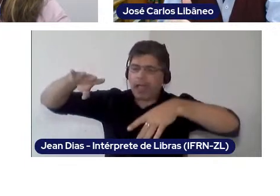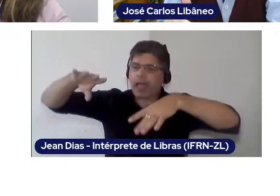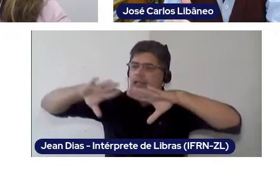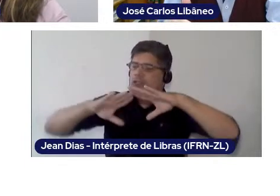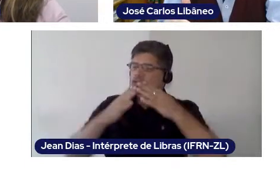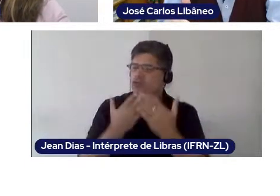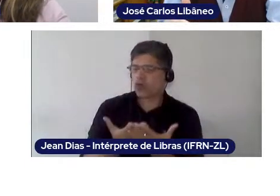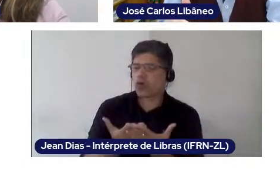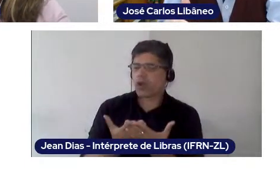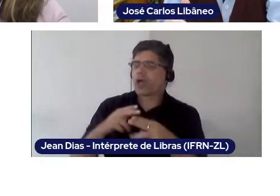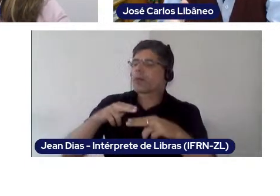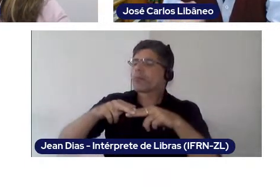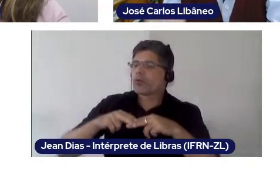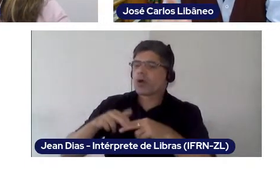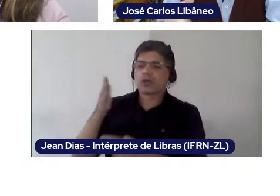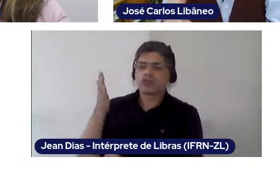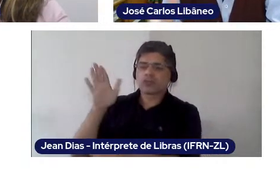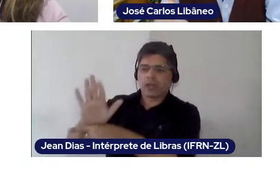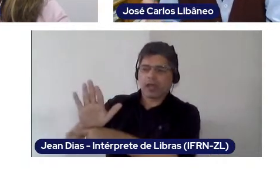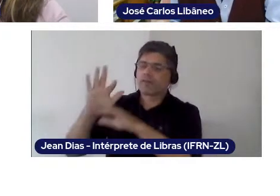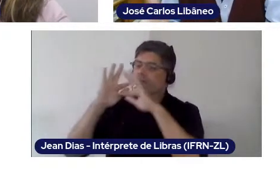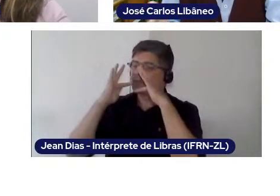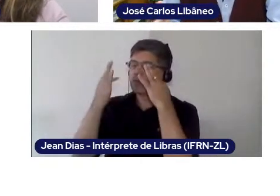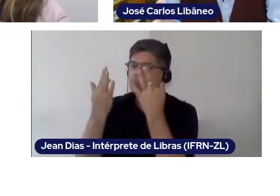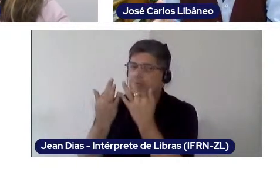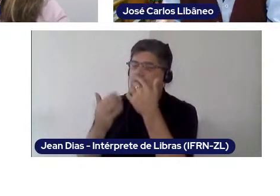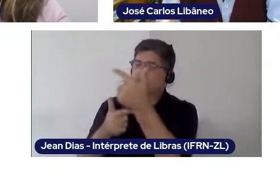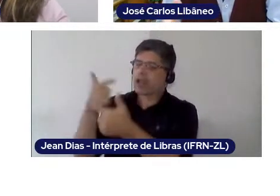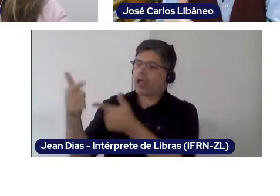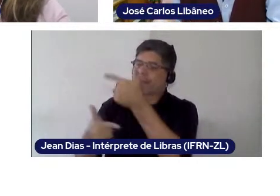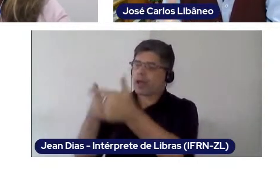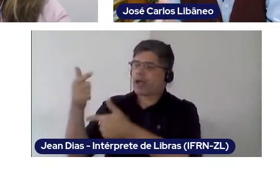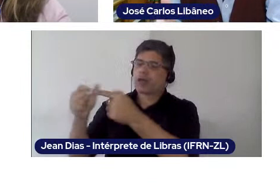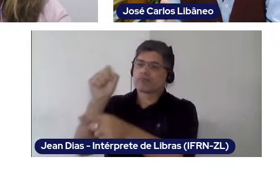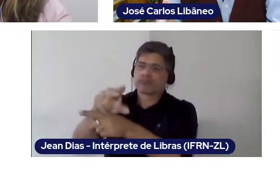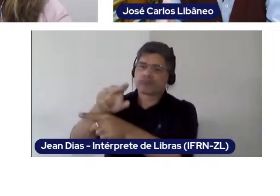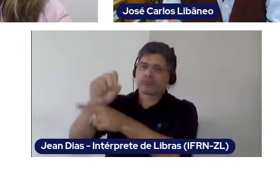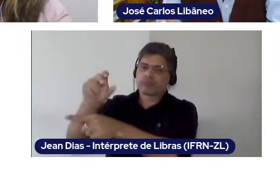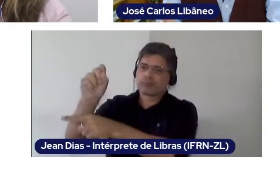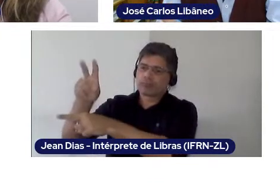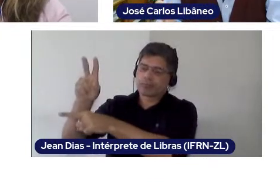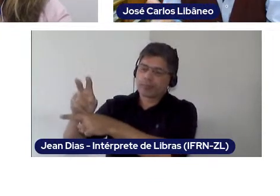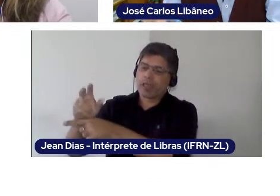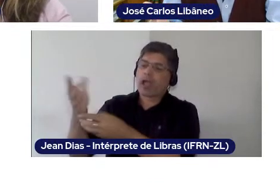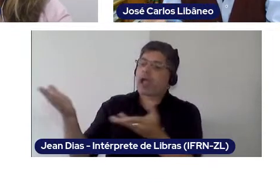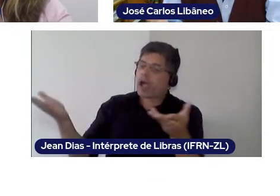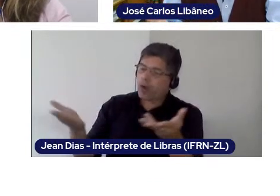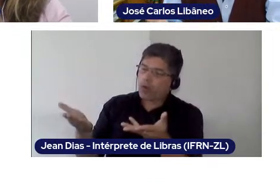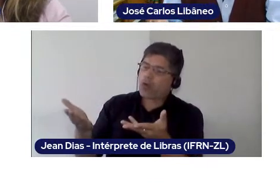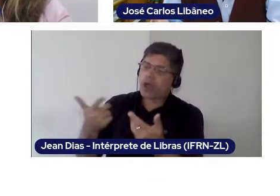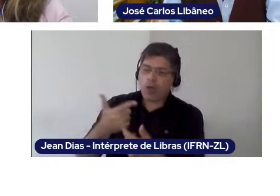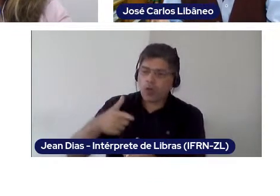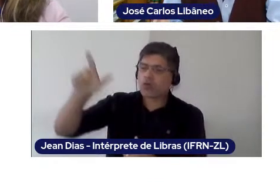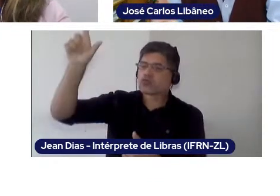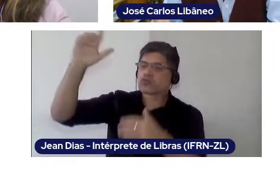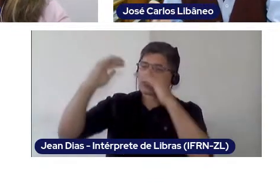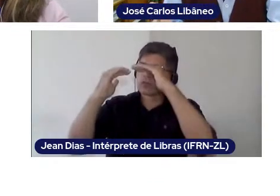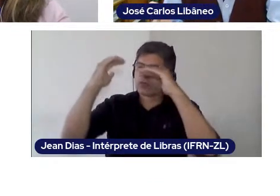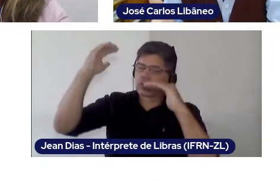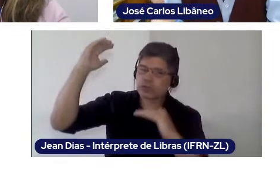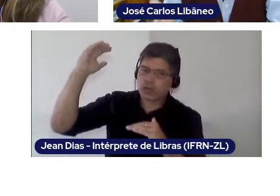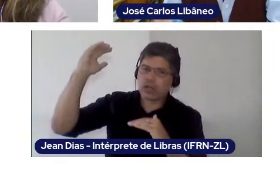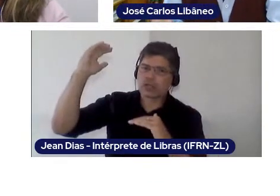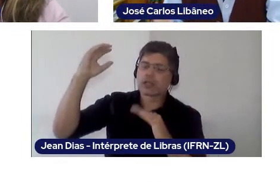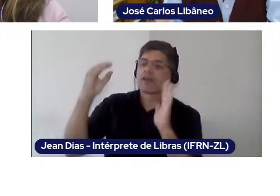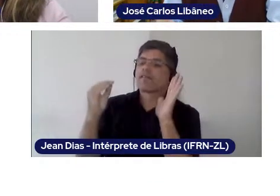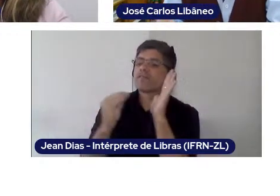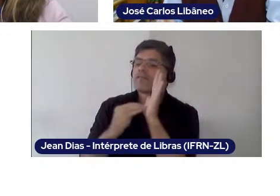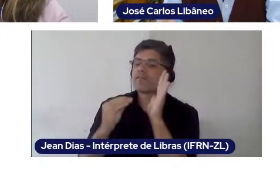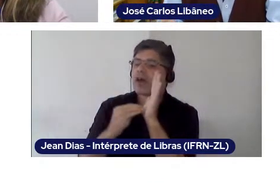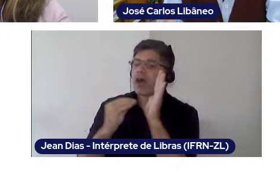And now, another inequality that has surfaced: the problem of internet connection lacking.